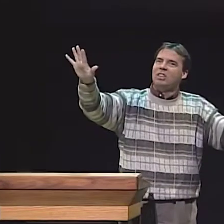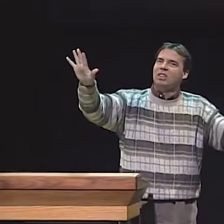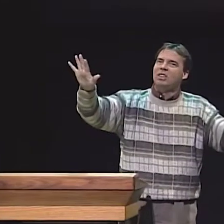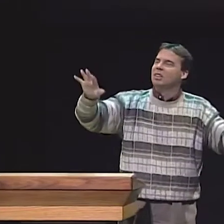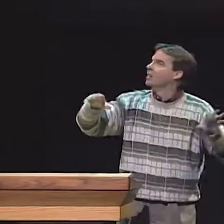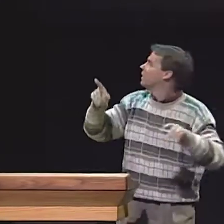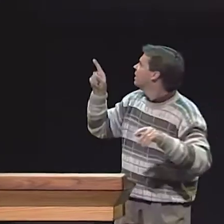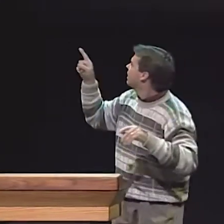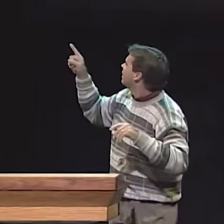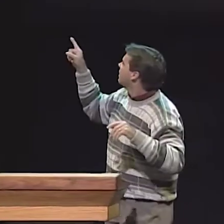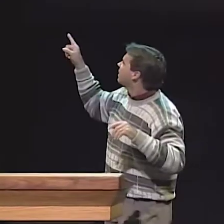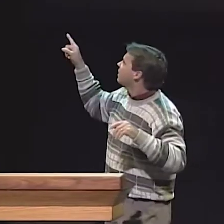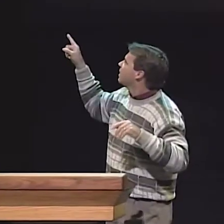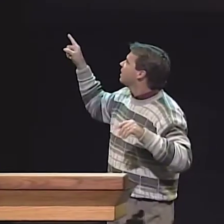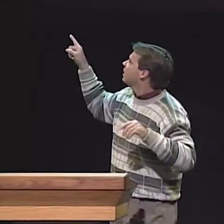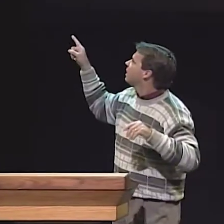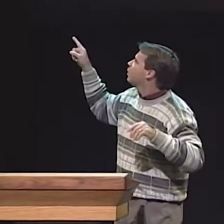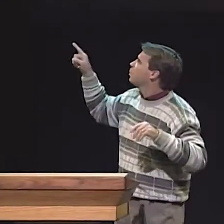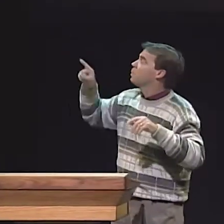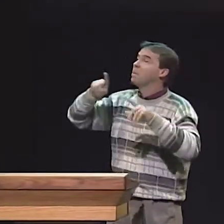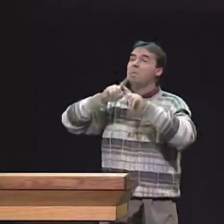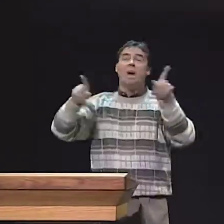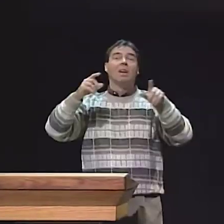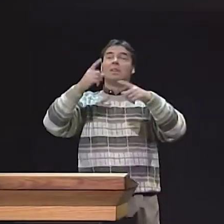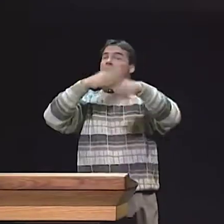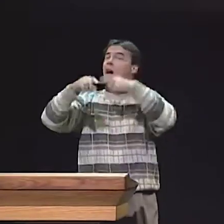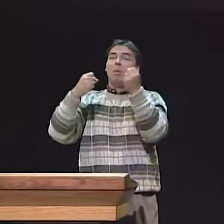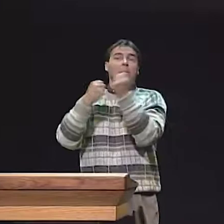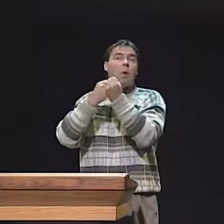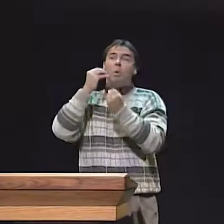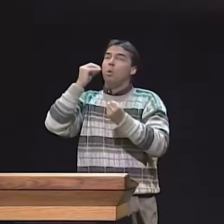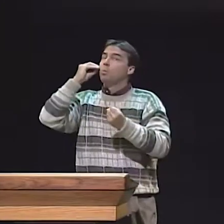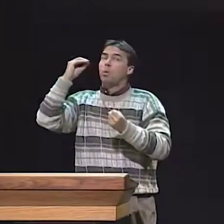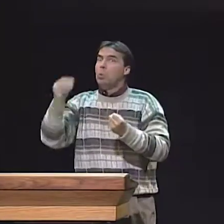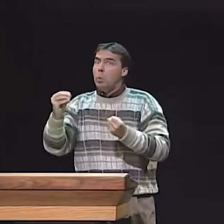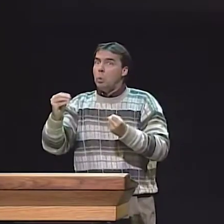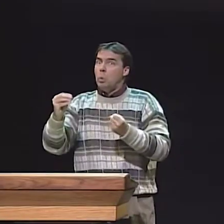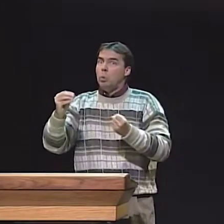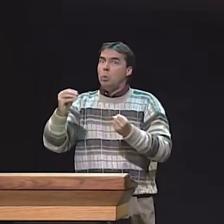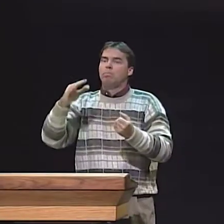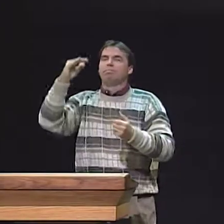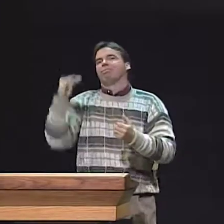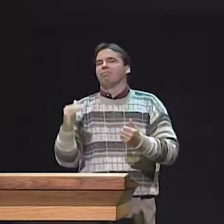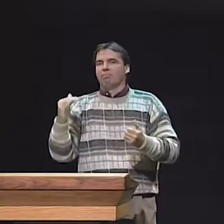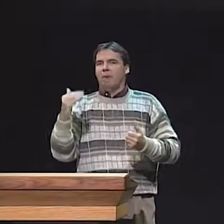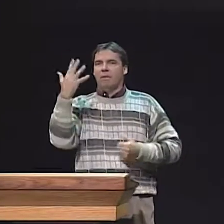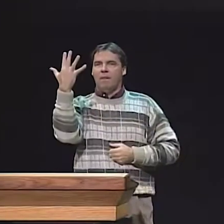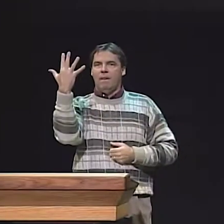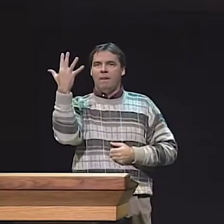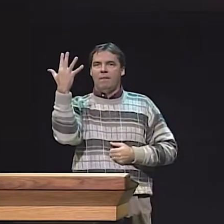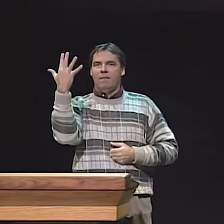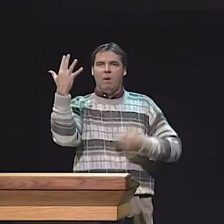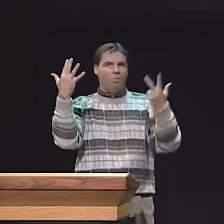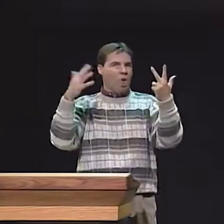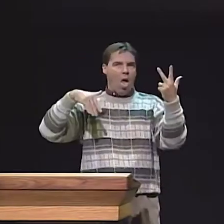IT SEEMED LIKE THE DEAF CHILDREN WHO LEARNED SIGN LANGUAGE AT HOME FROM THEIR HEARING PARENTS AND--WELL, FROM THEIR PARENTS, IT DIDN'T MATTER